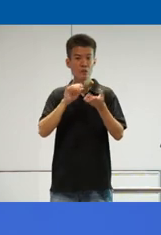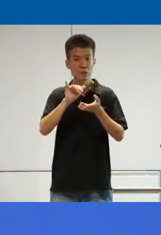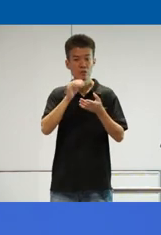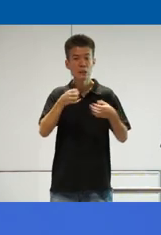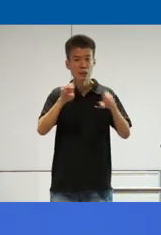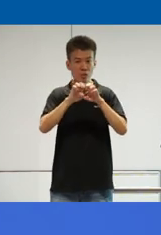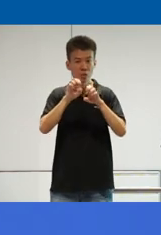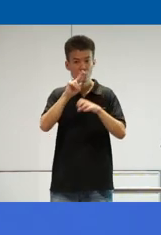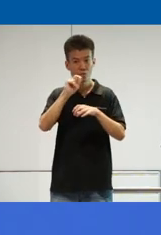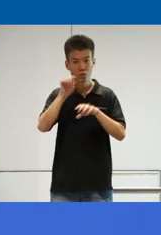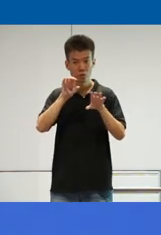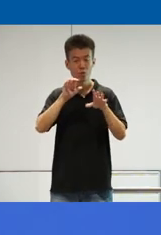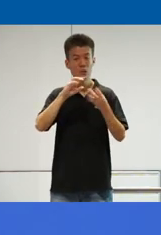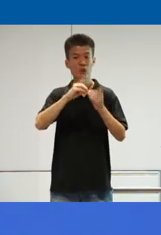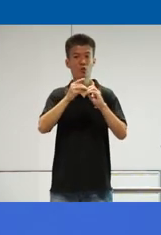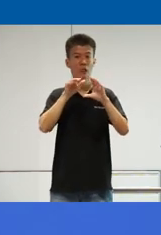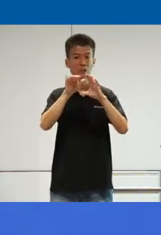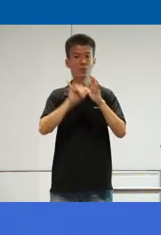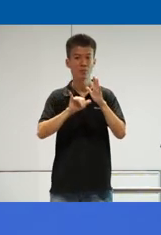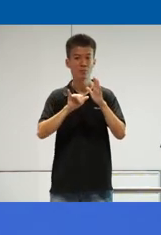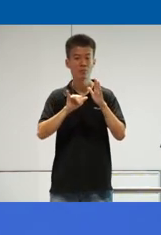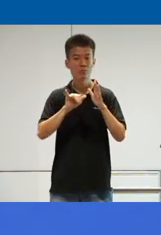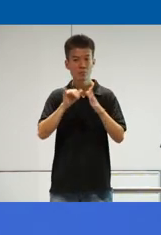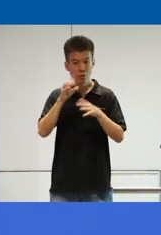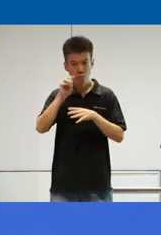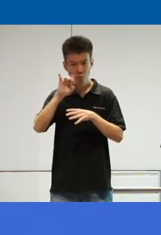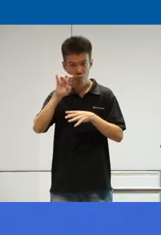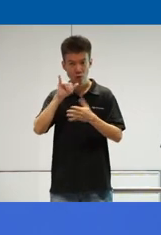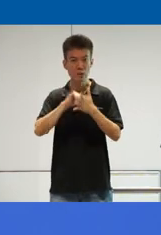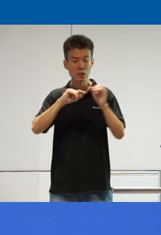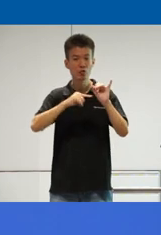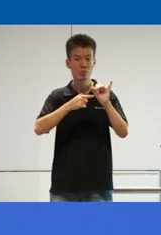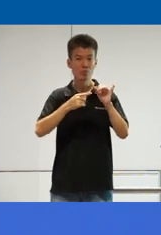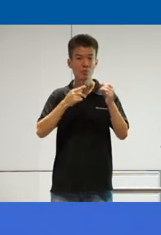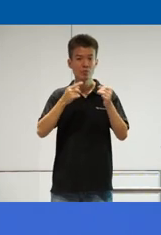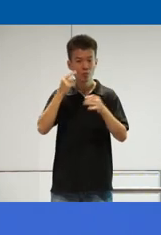looks into digital accessibility uh we basically Drive the initiatives uh around all things digital